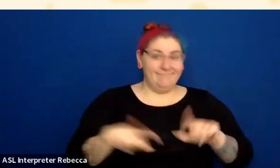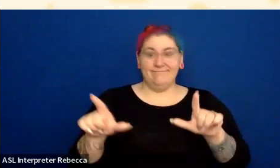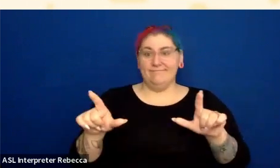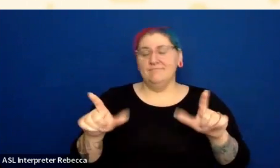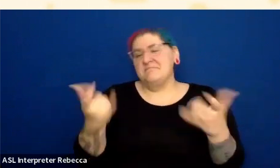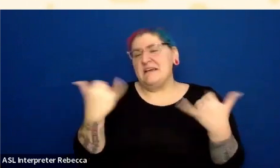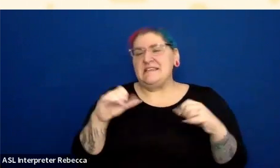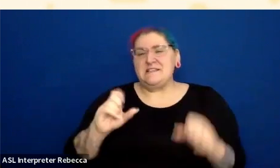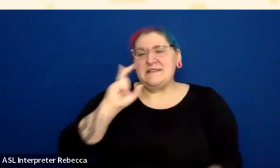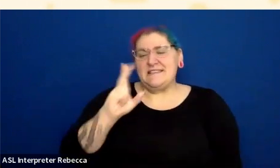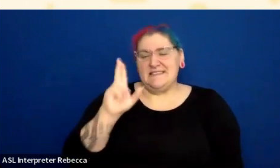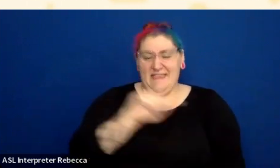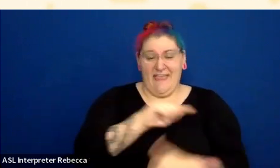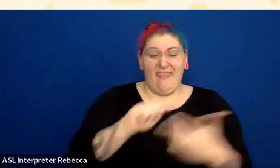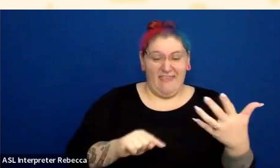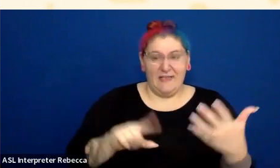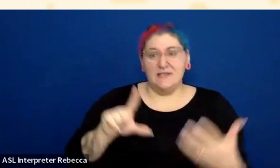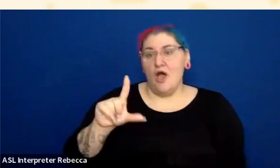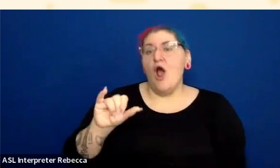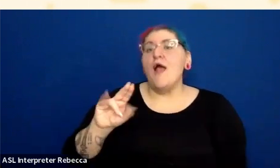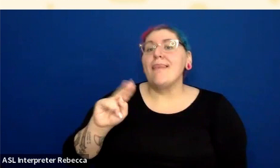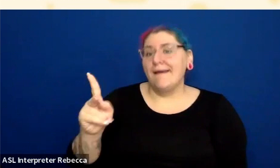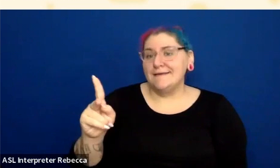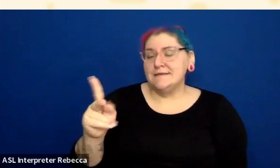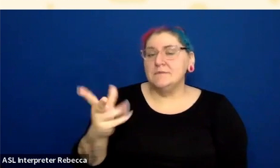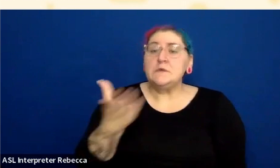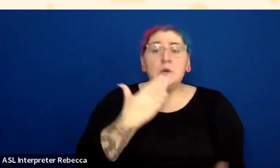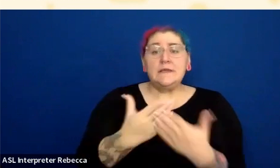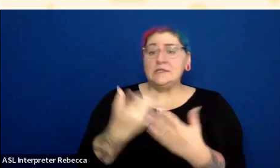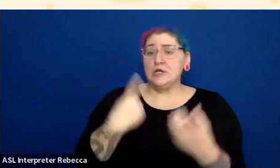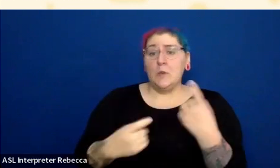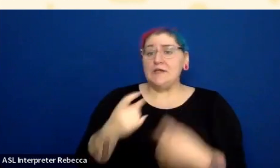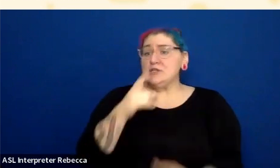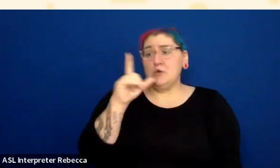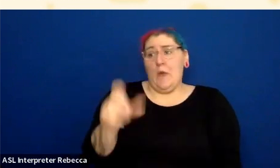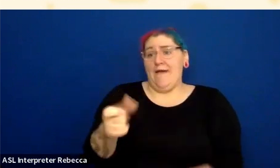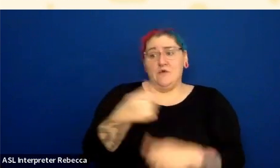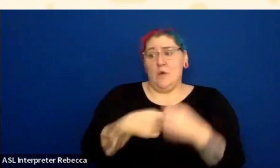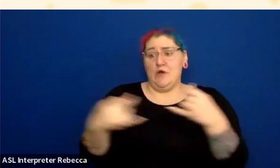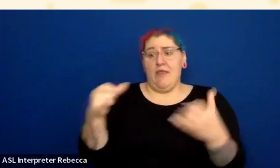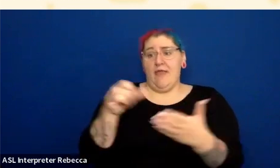So, yes, good question. That would not need to be underlined. Or if there's other styling.